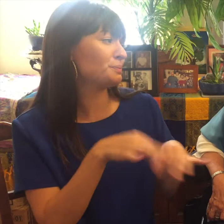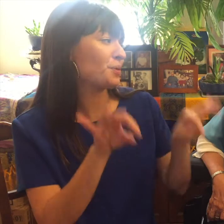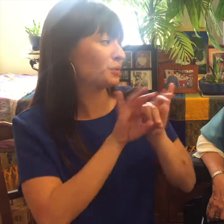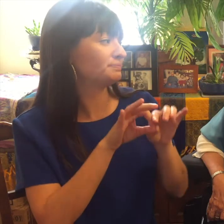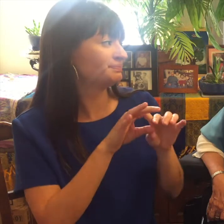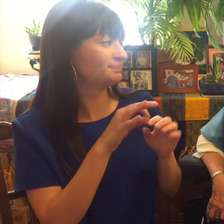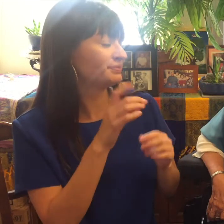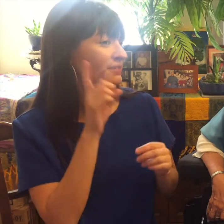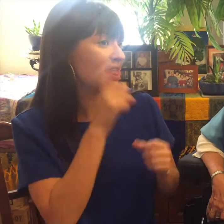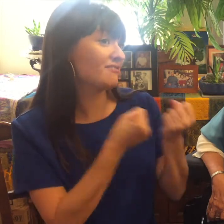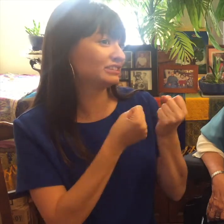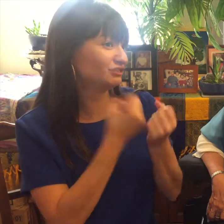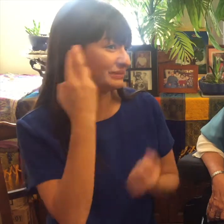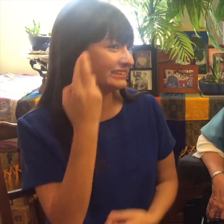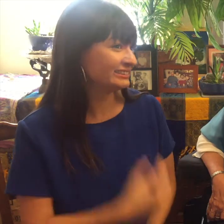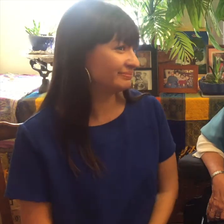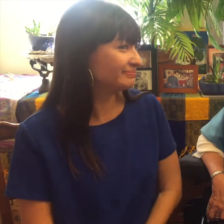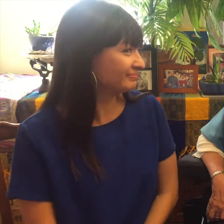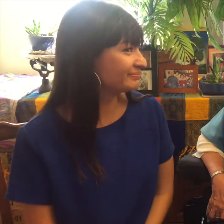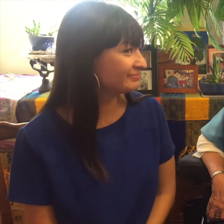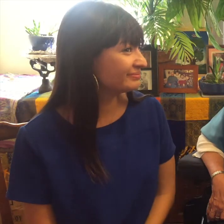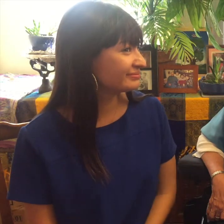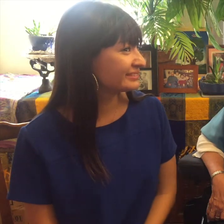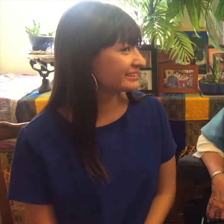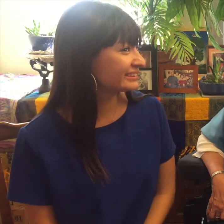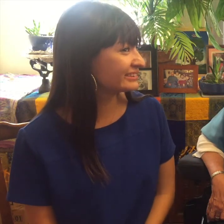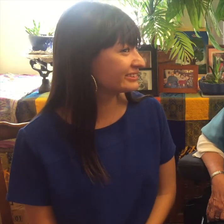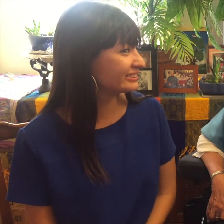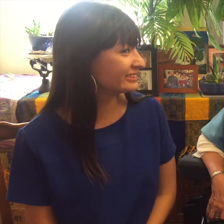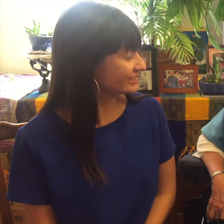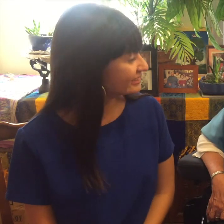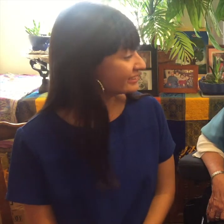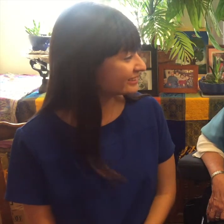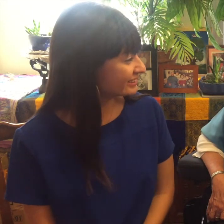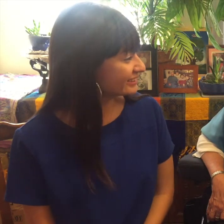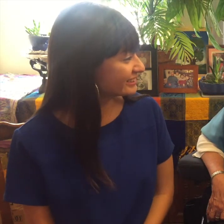hearing people understand the community and so that's what the campaign is about